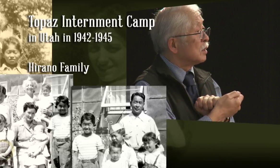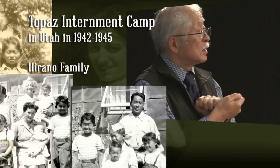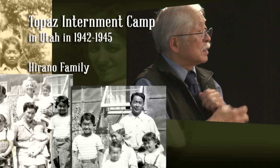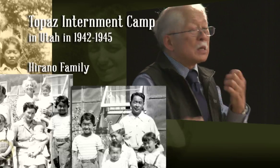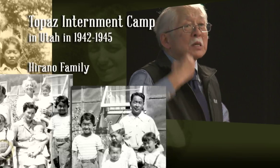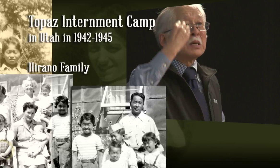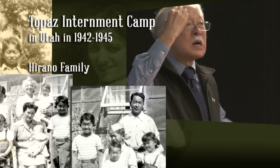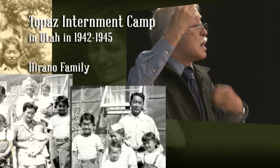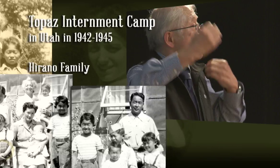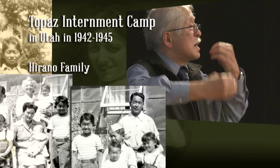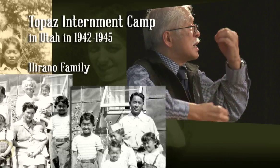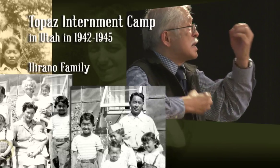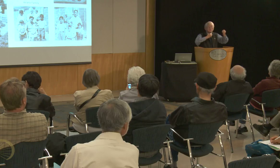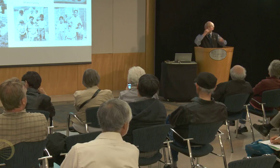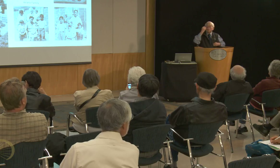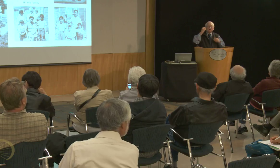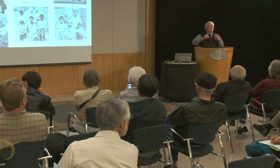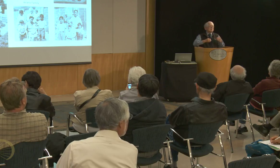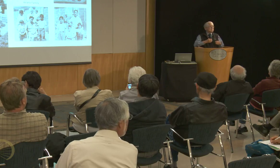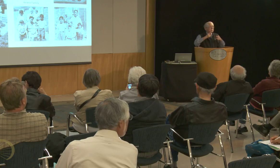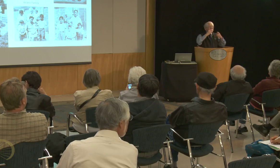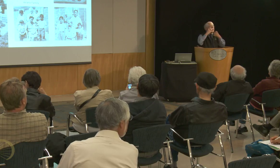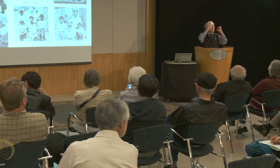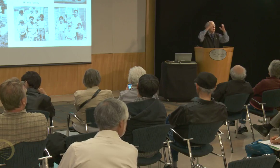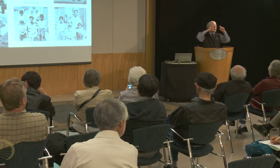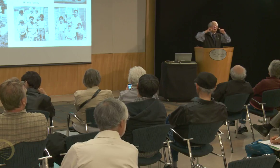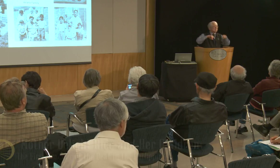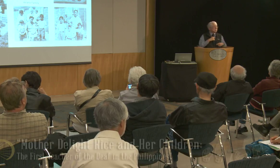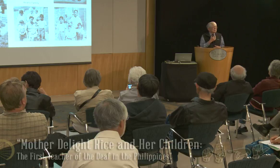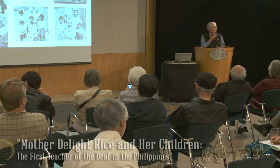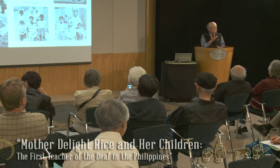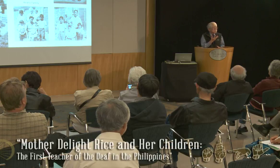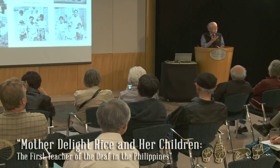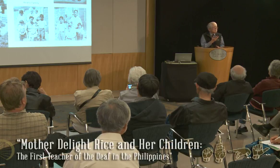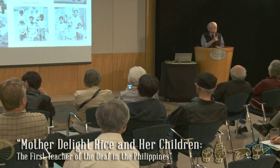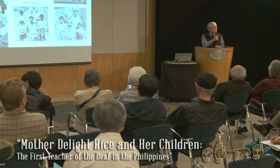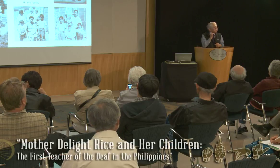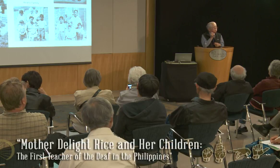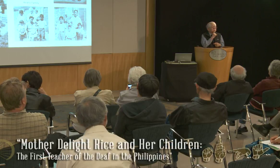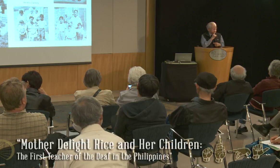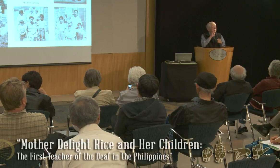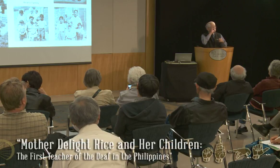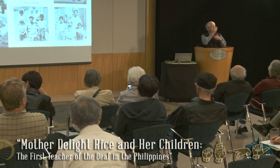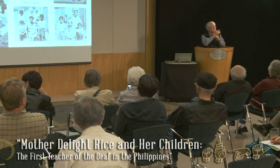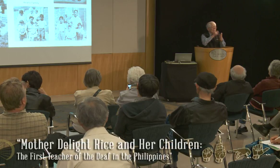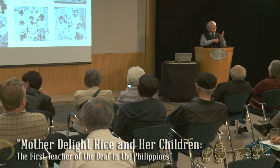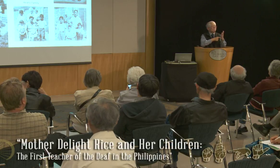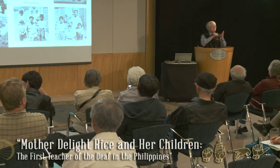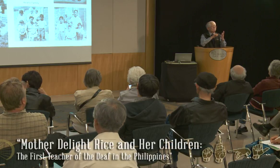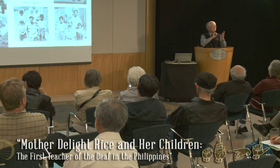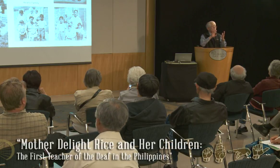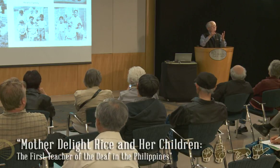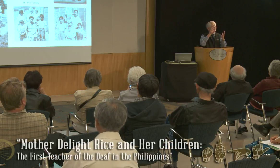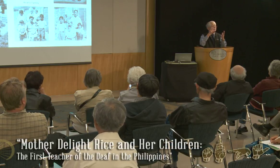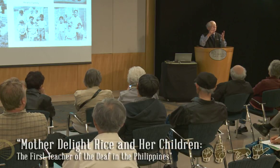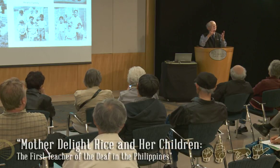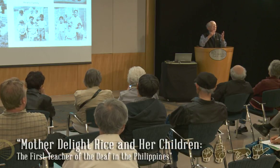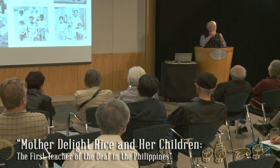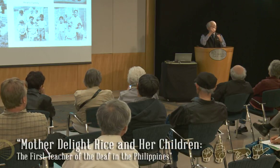and all of a sudden he changed: he got so emotional; he was standing up and screaming and crying and I didn't know what was going on,